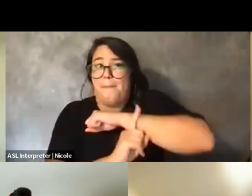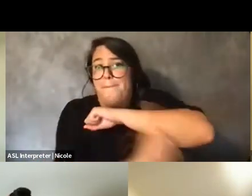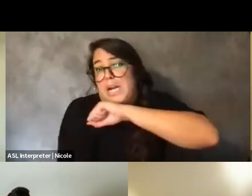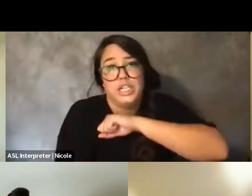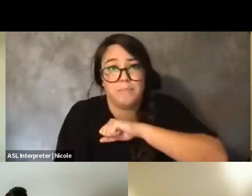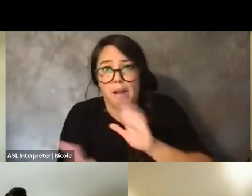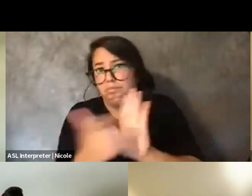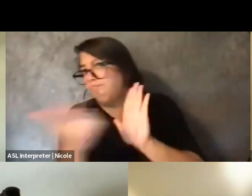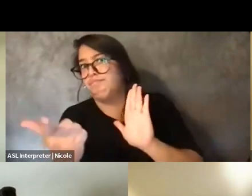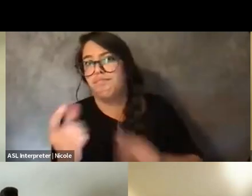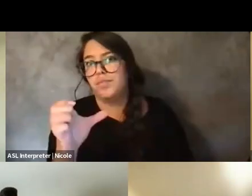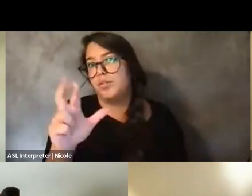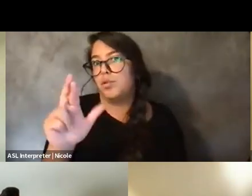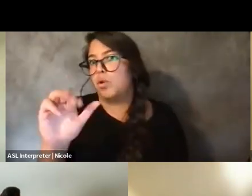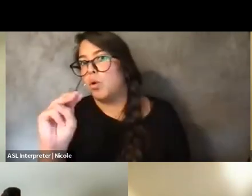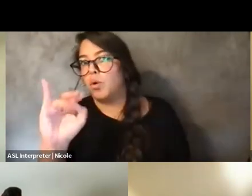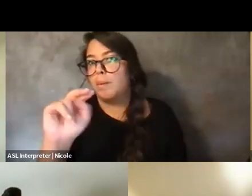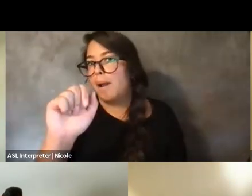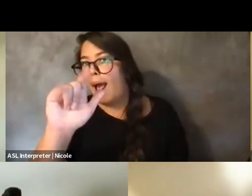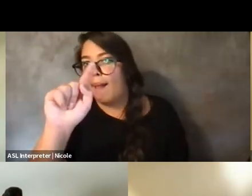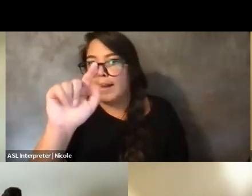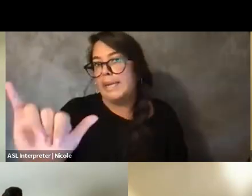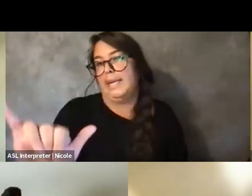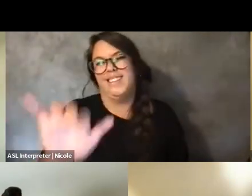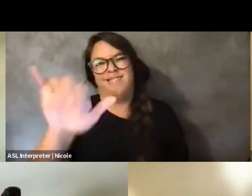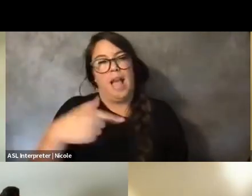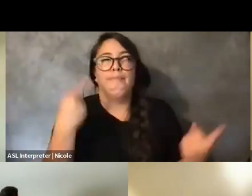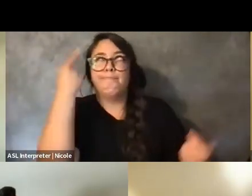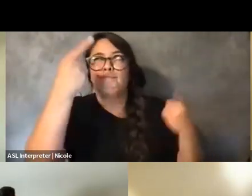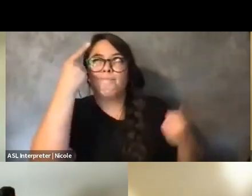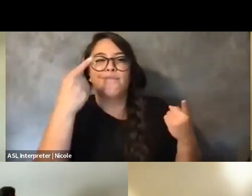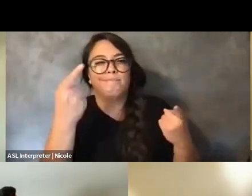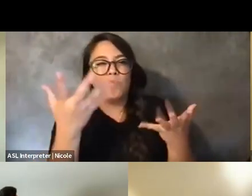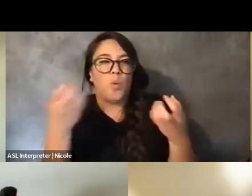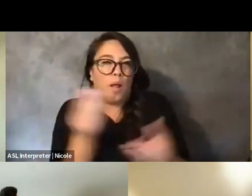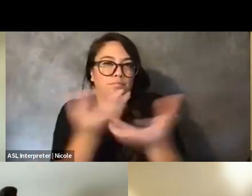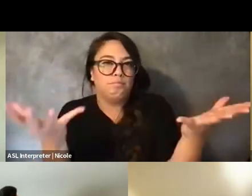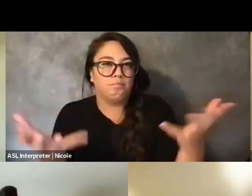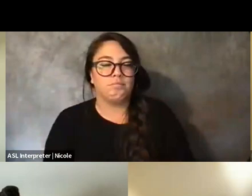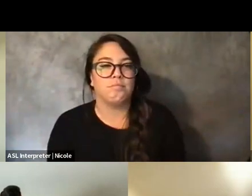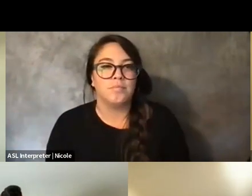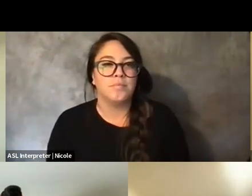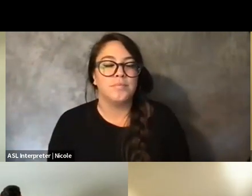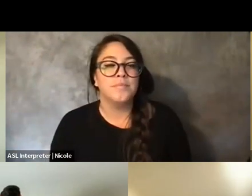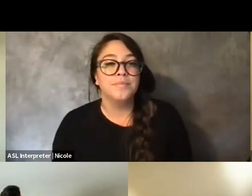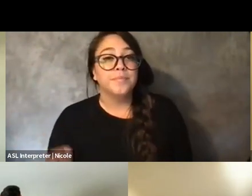So it's just something that I'm thinking I want to share. That comment totally foretold me.